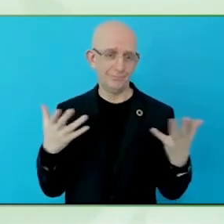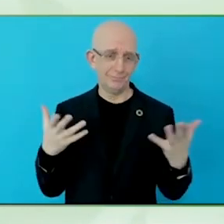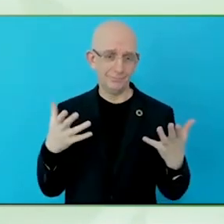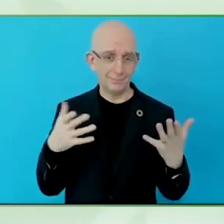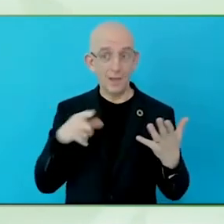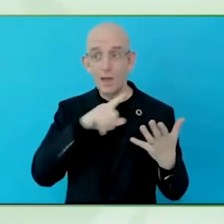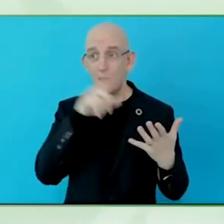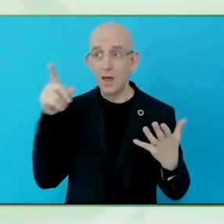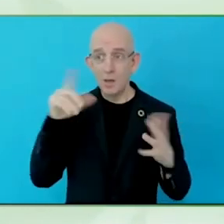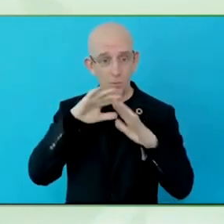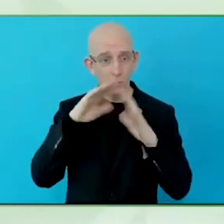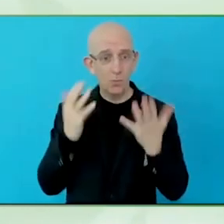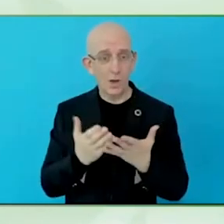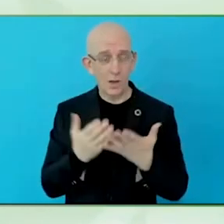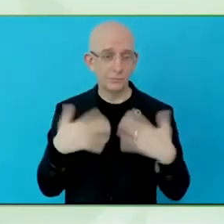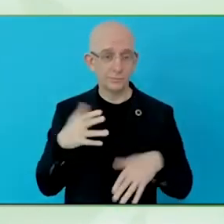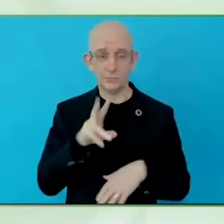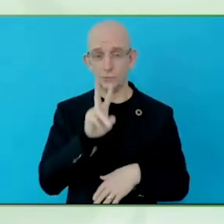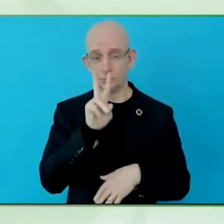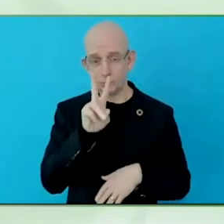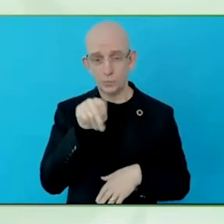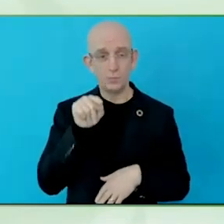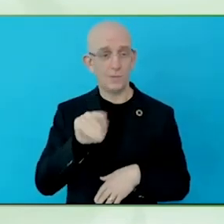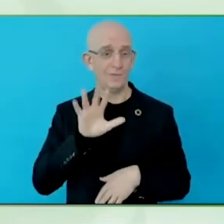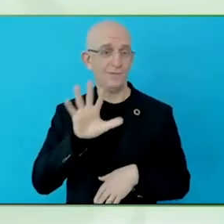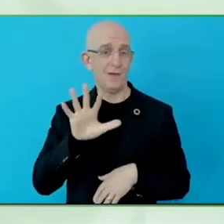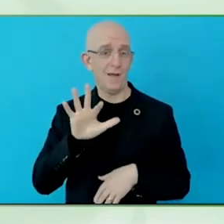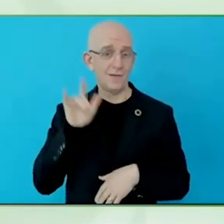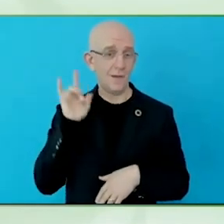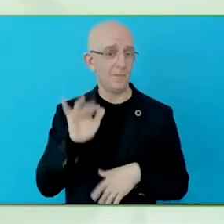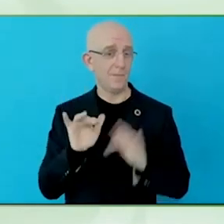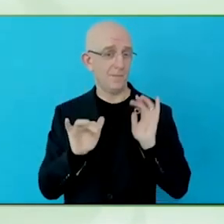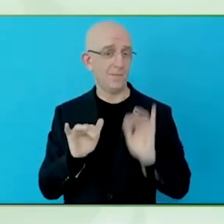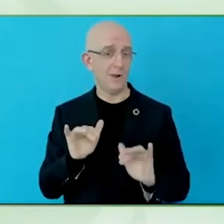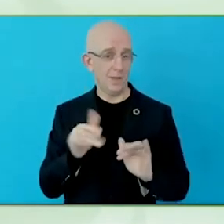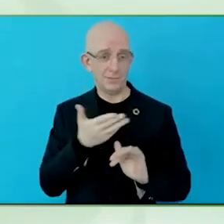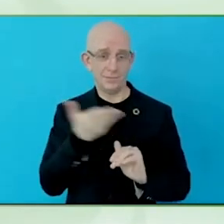sector, and it also paves the way for the future of development and